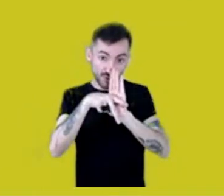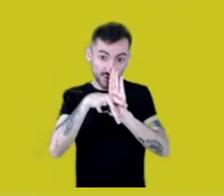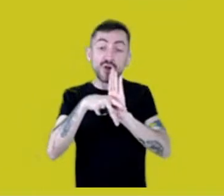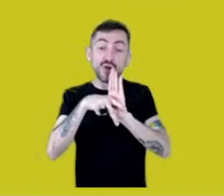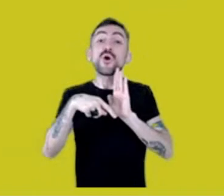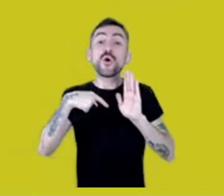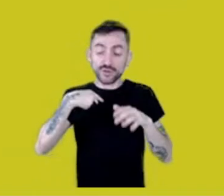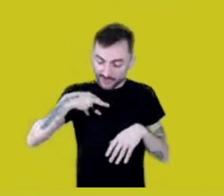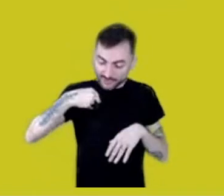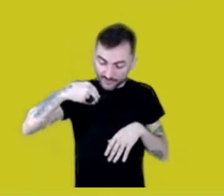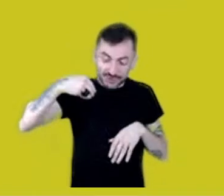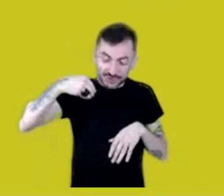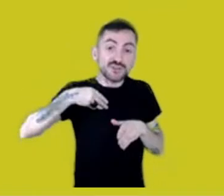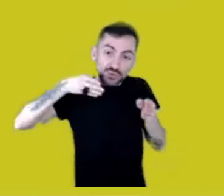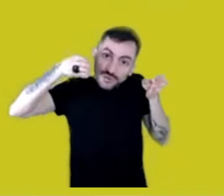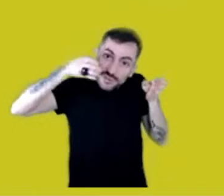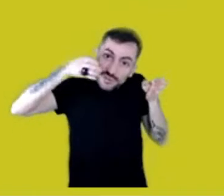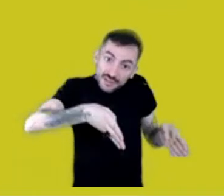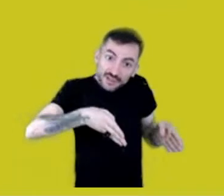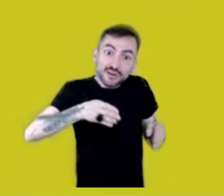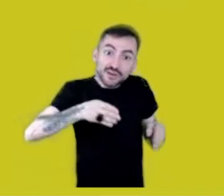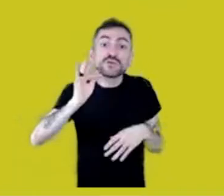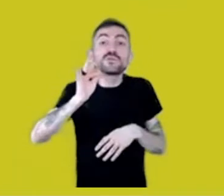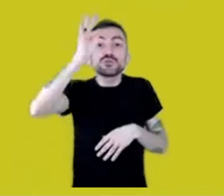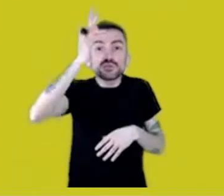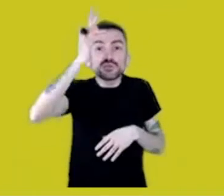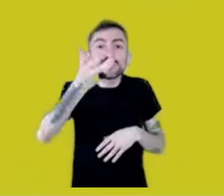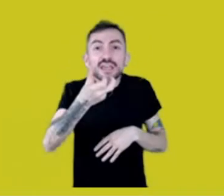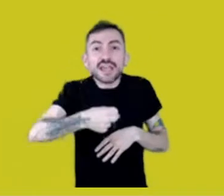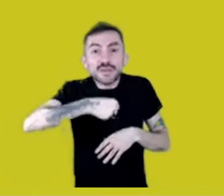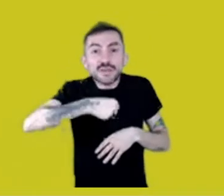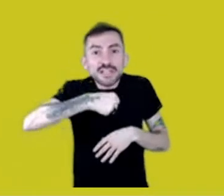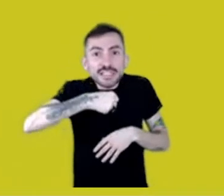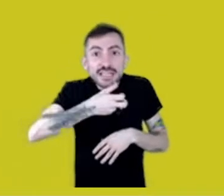the land where you want to grow old and be buried”...